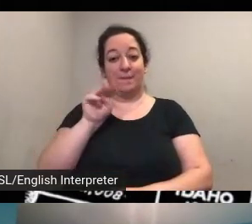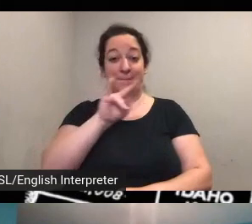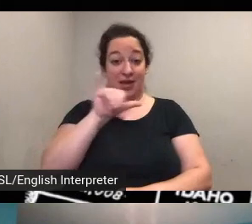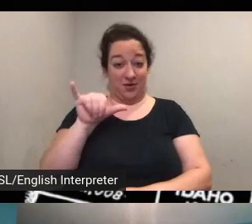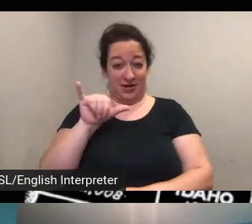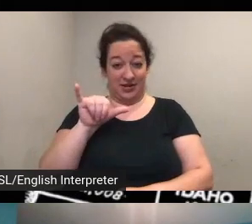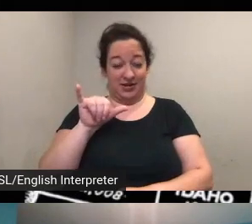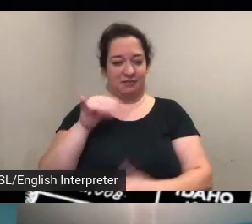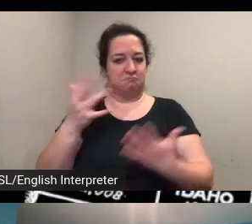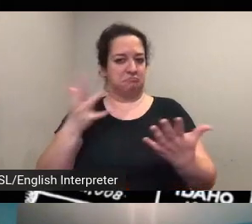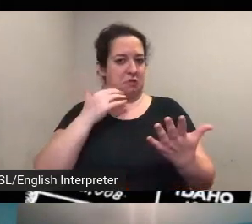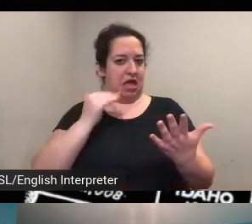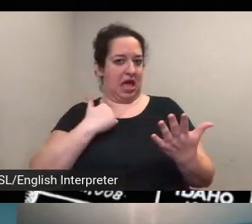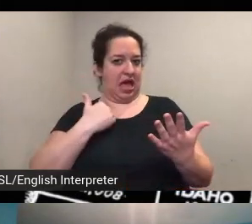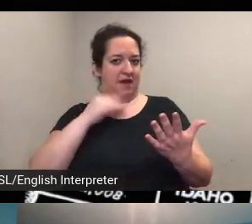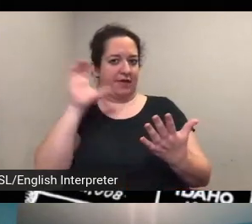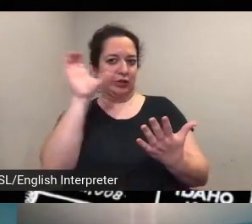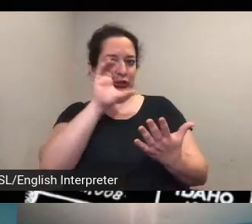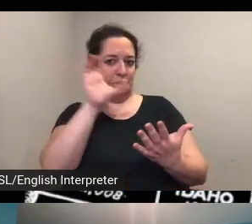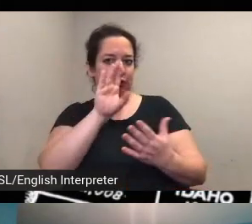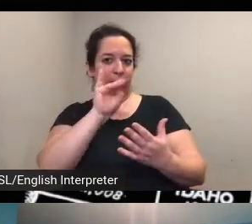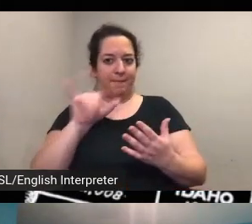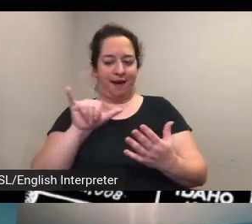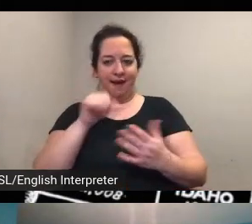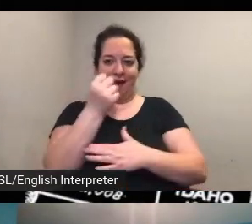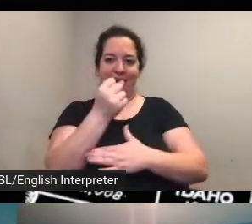search by activist names